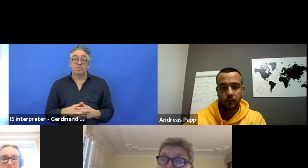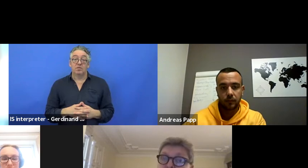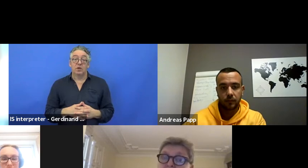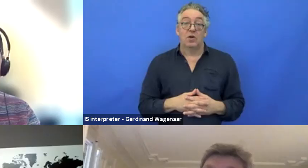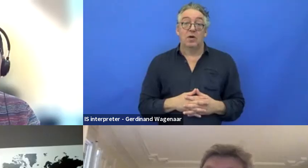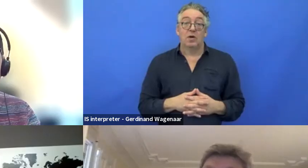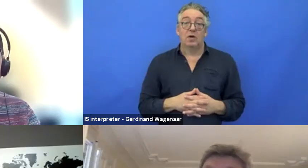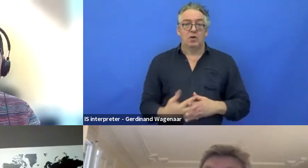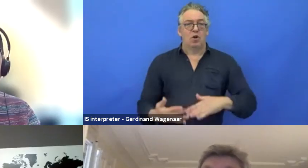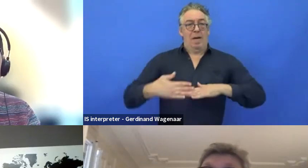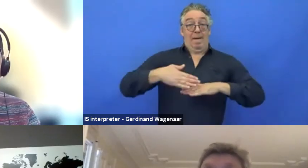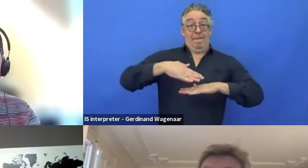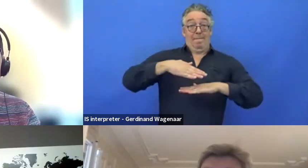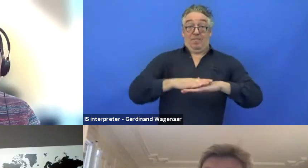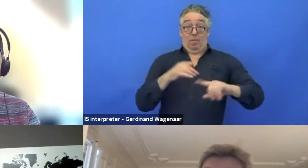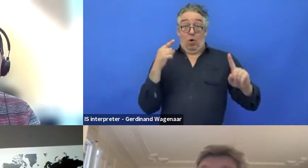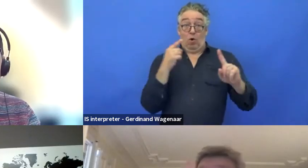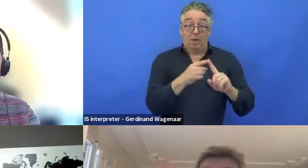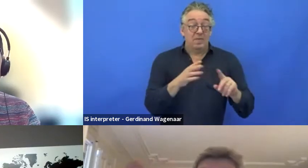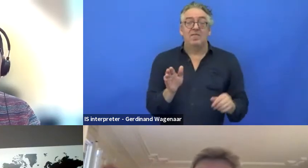but as a tool to any other.